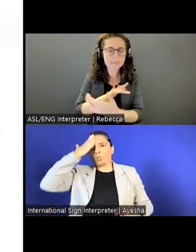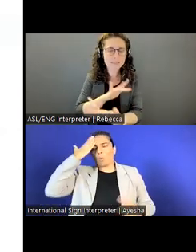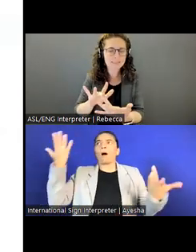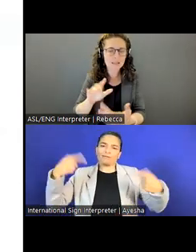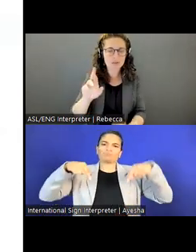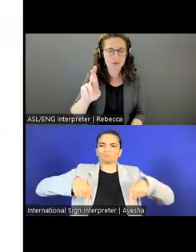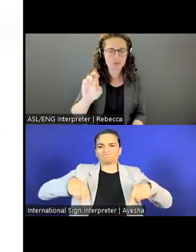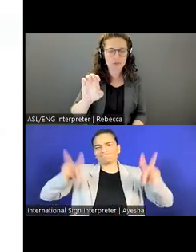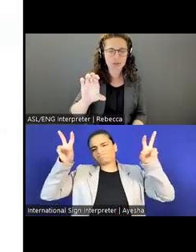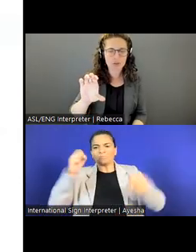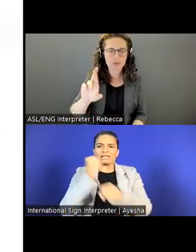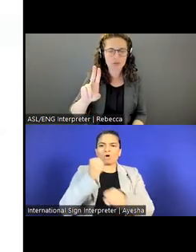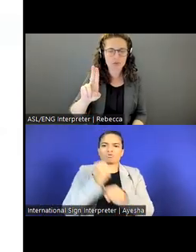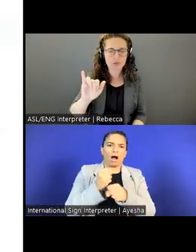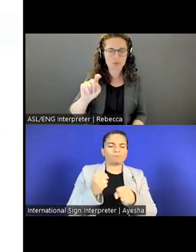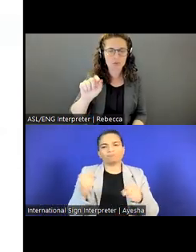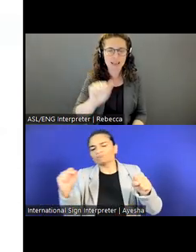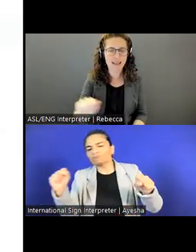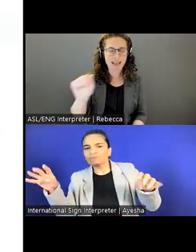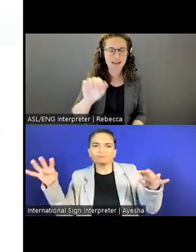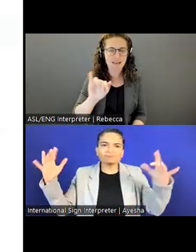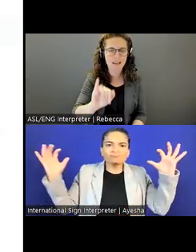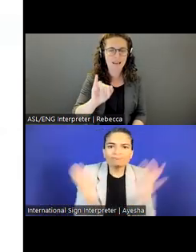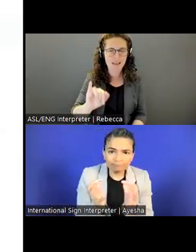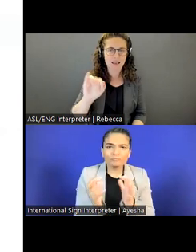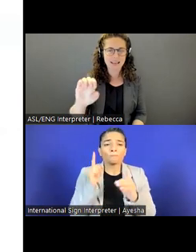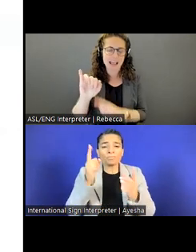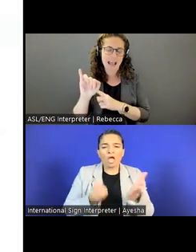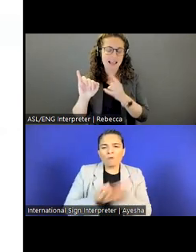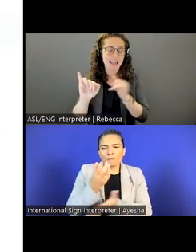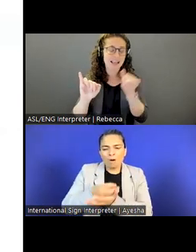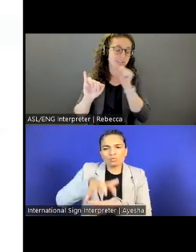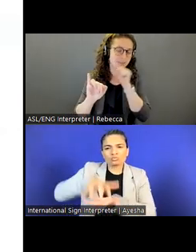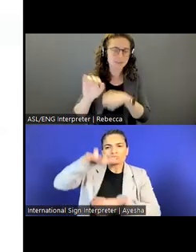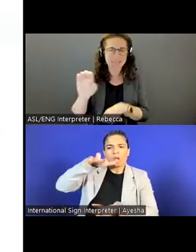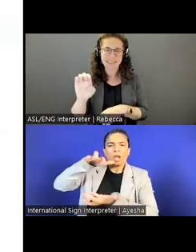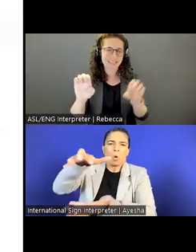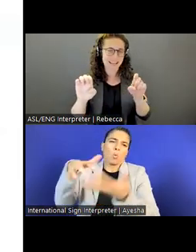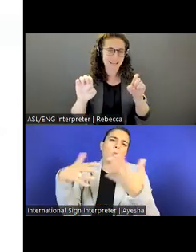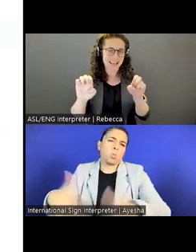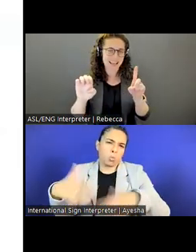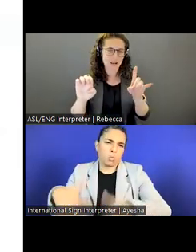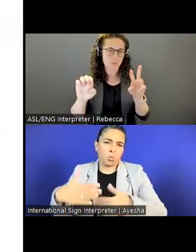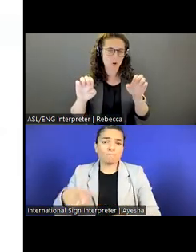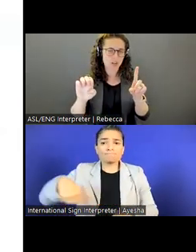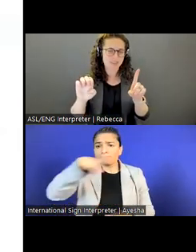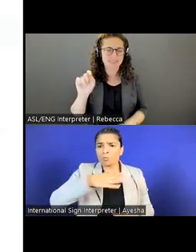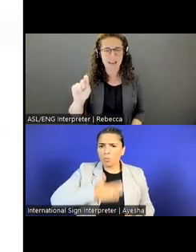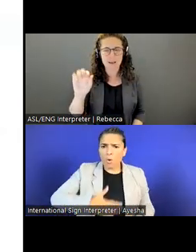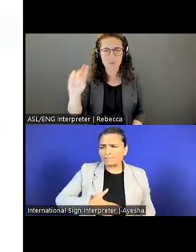Next slide, please. This is just a screen shot.